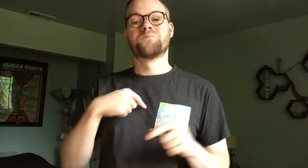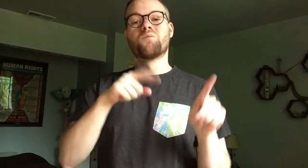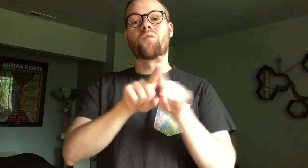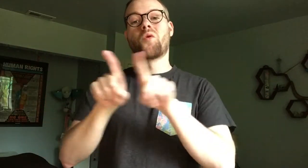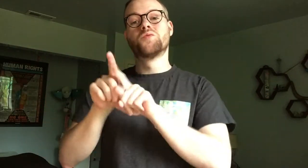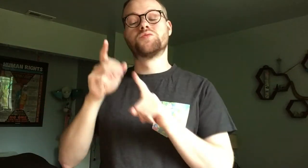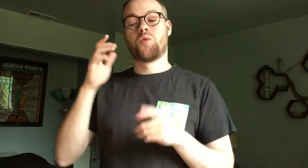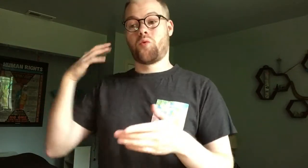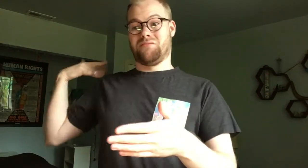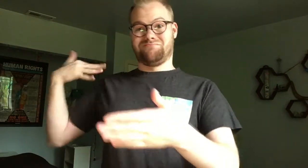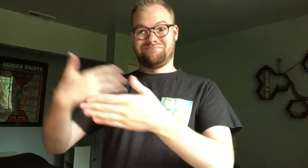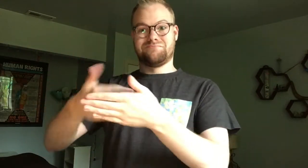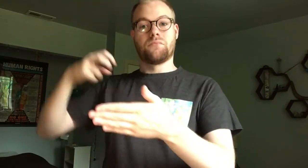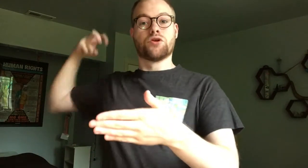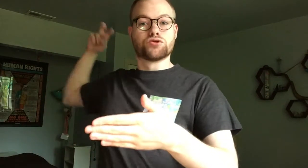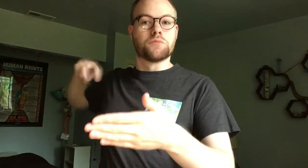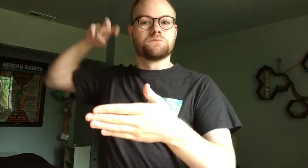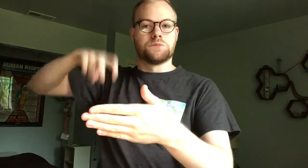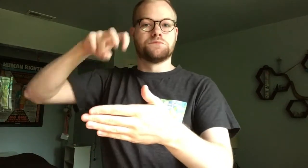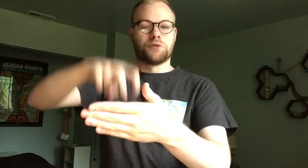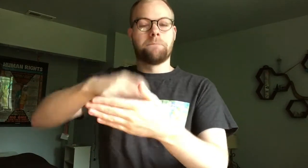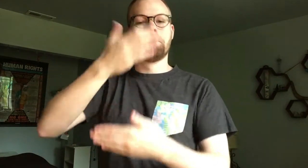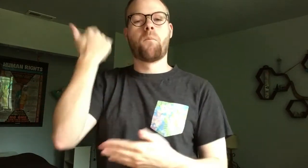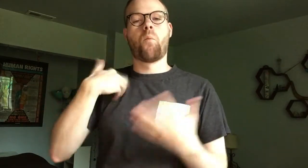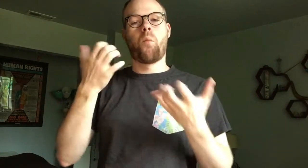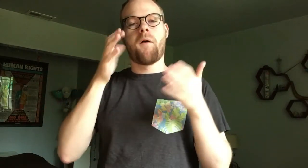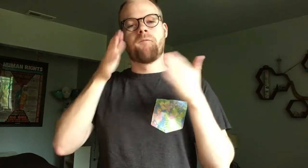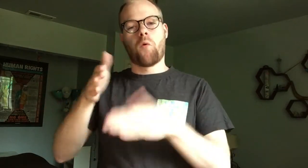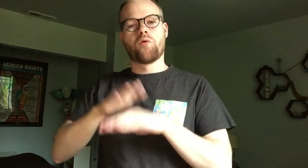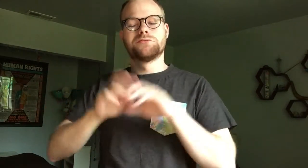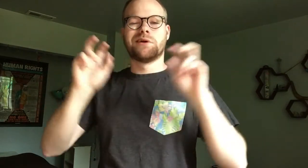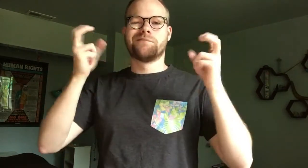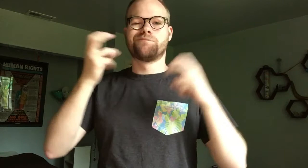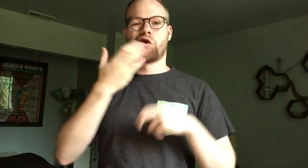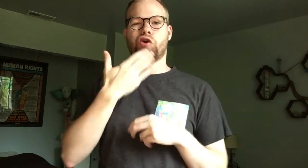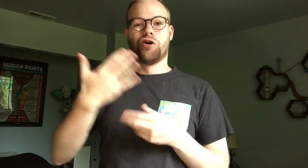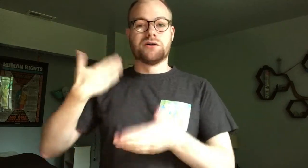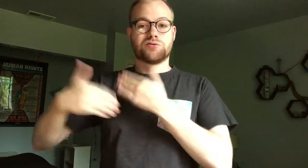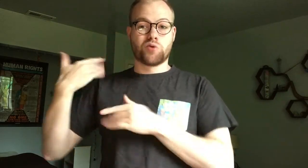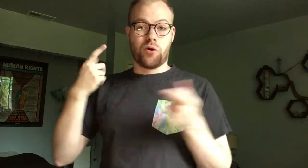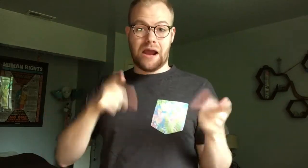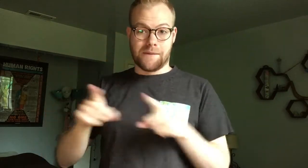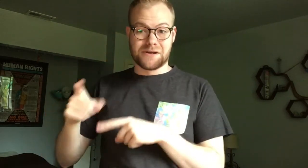I will also be making some big time jumps, because I want to focus on the “good” historical happenings,